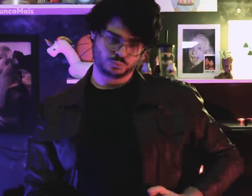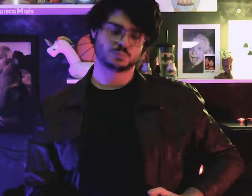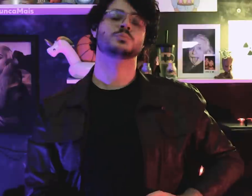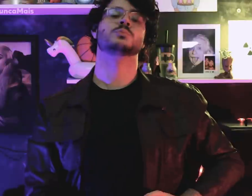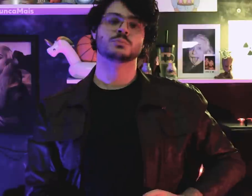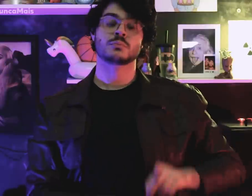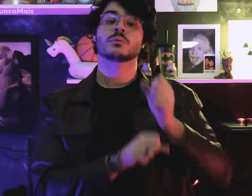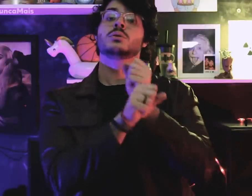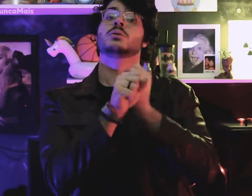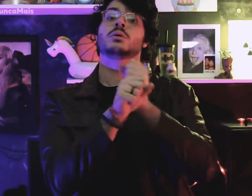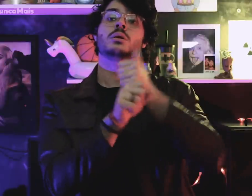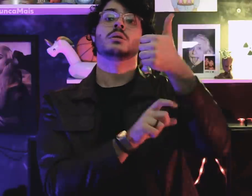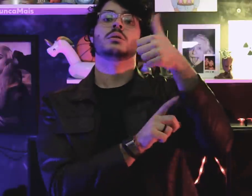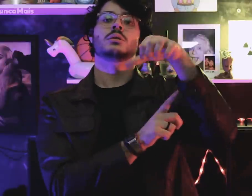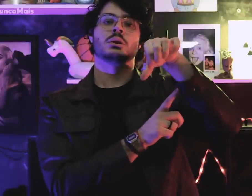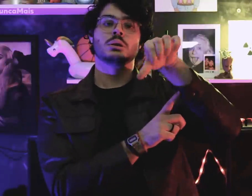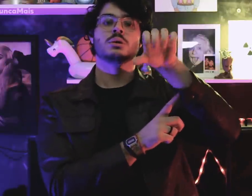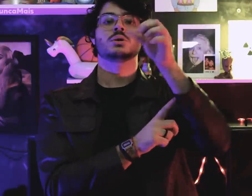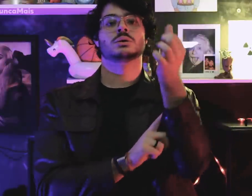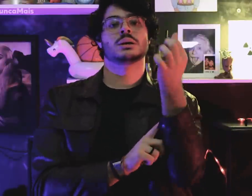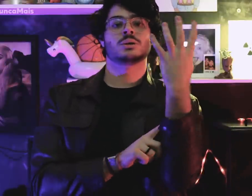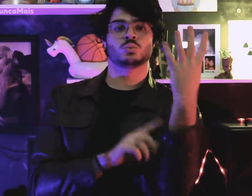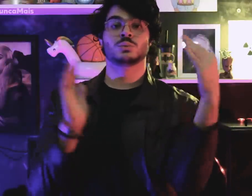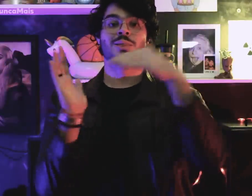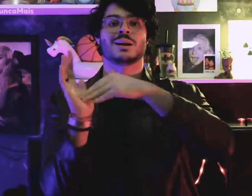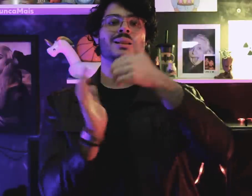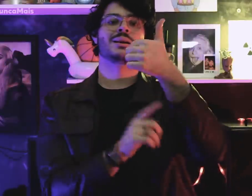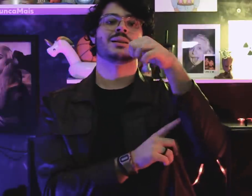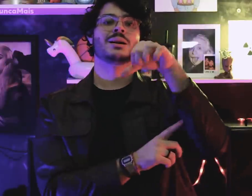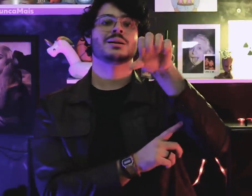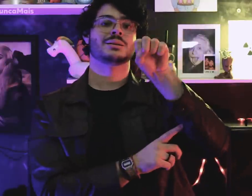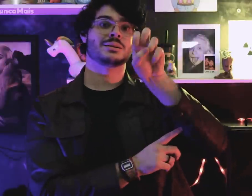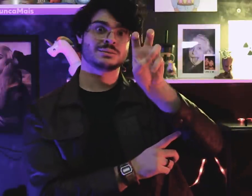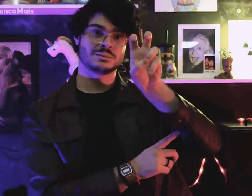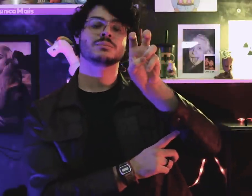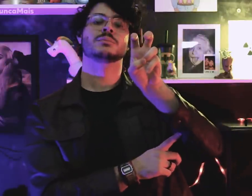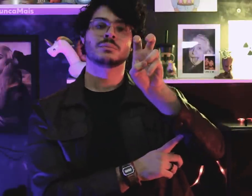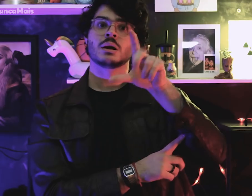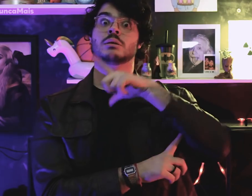between the years 1964 to 1985,